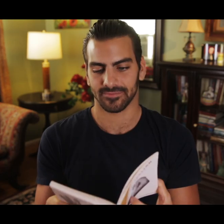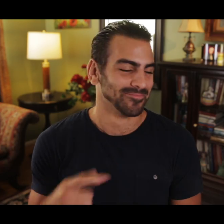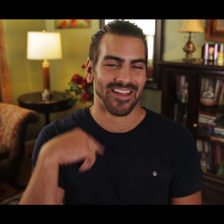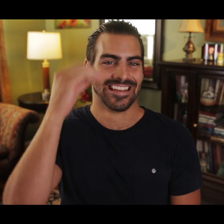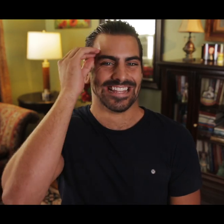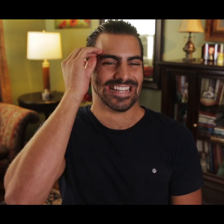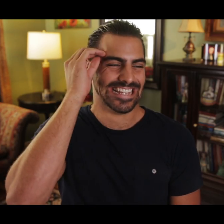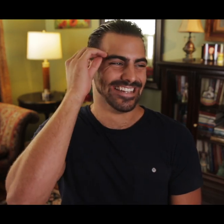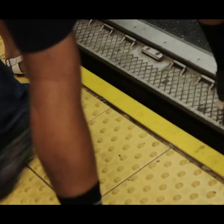Still thinking about it.